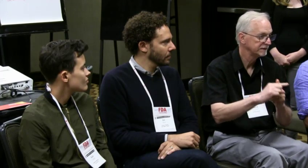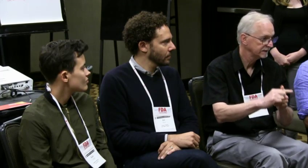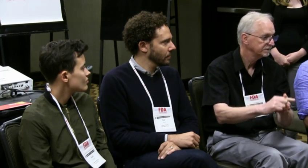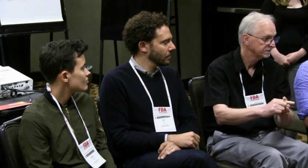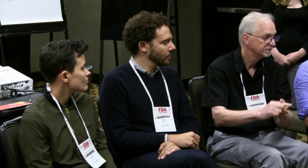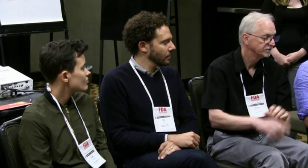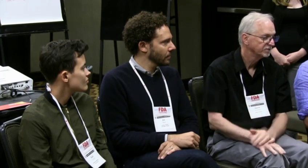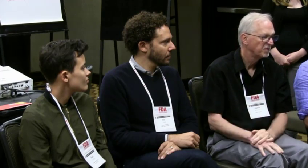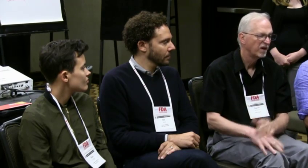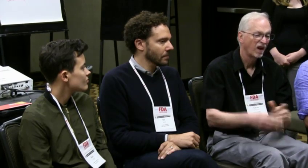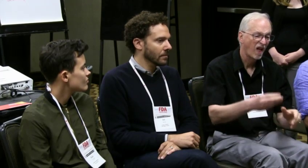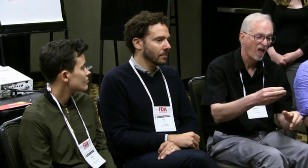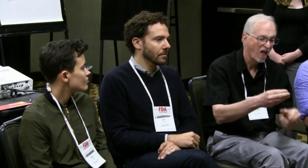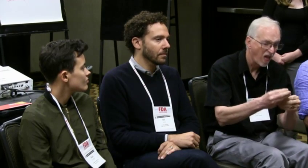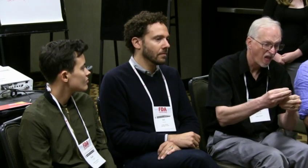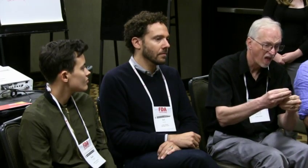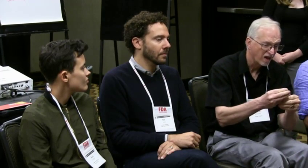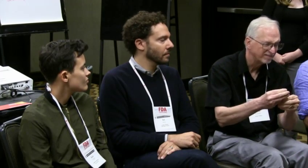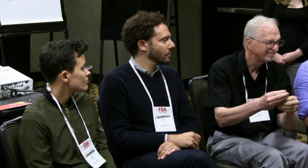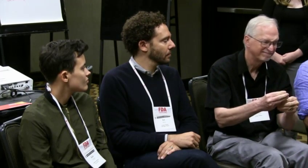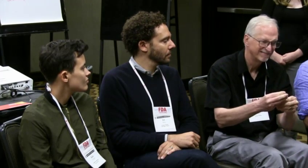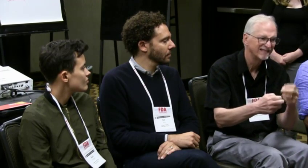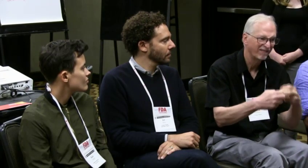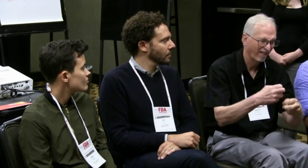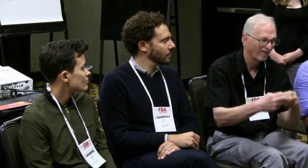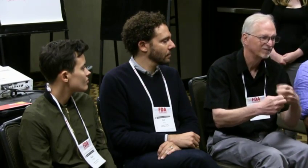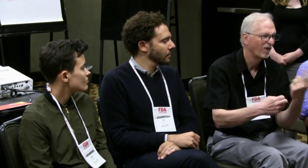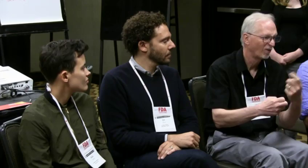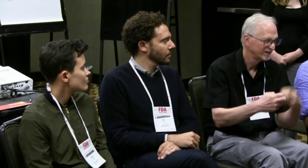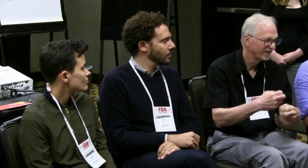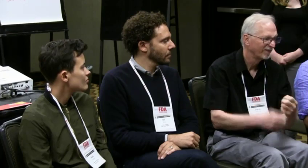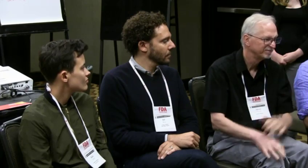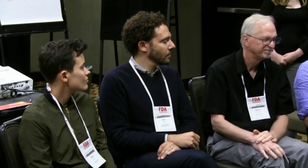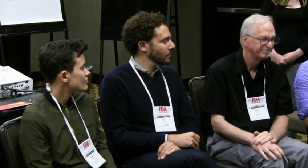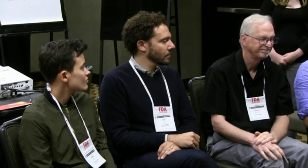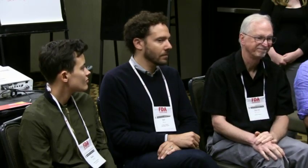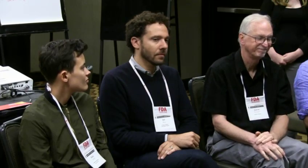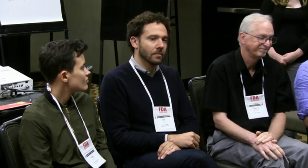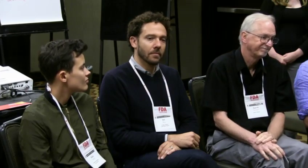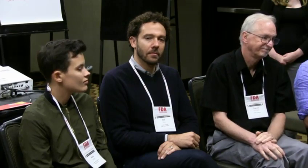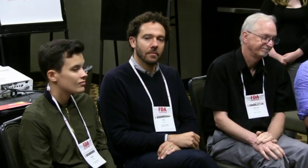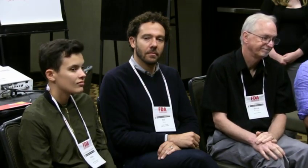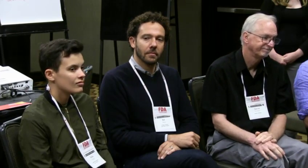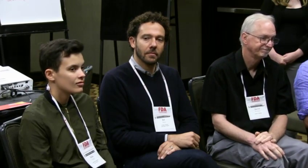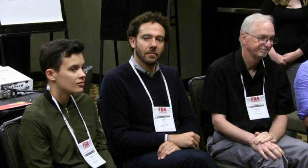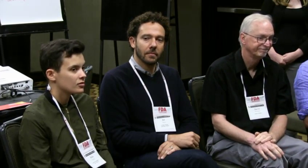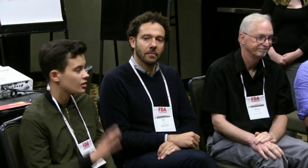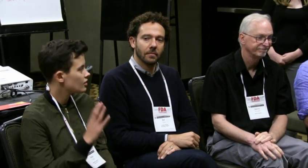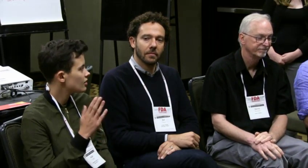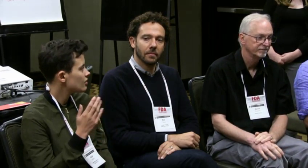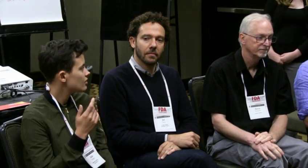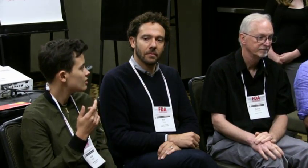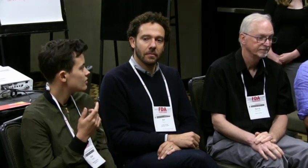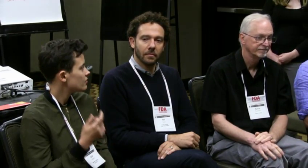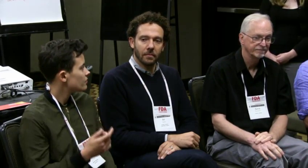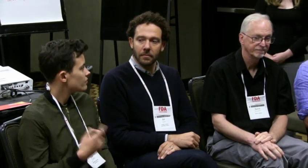It ends up being a lot more positive and a lot more smooth. Again, that add on concept makes it more difficult.